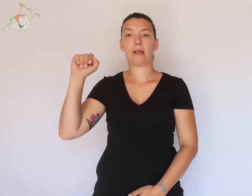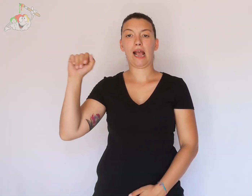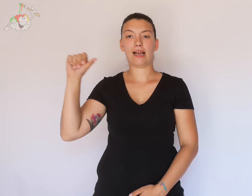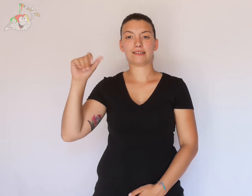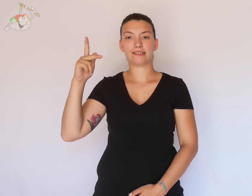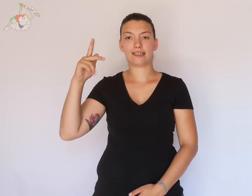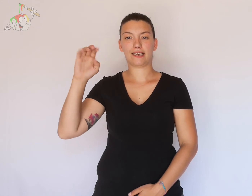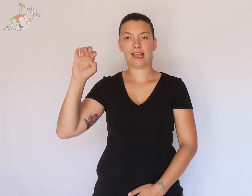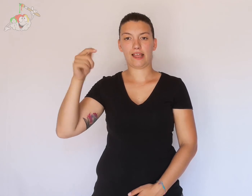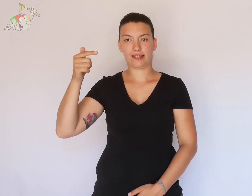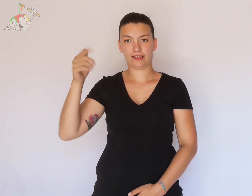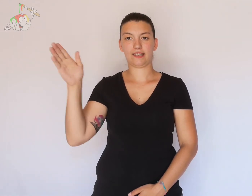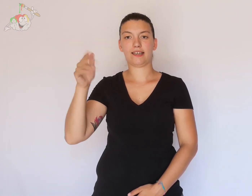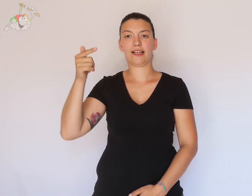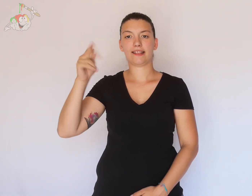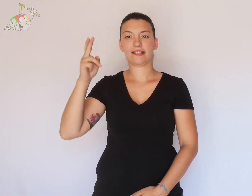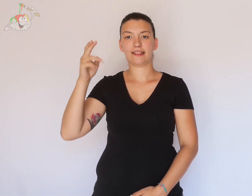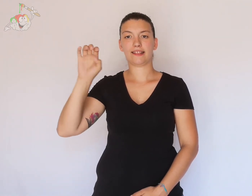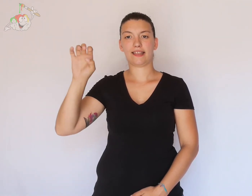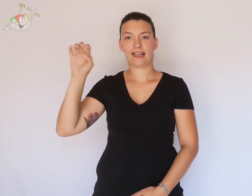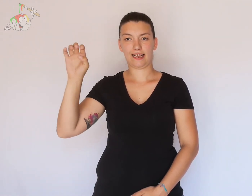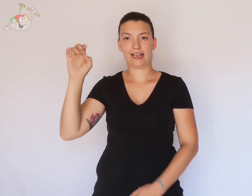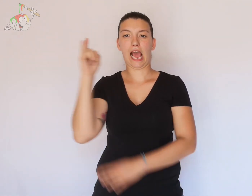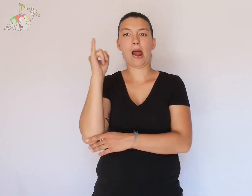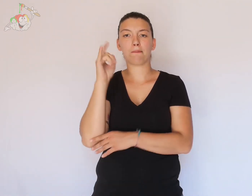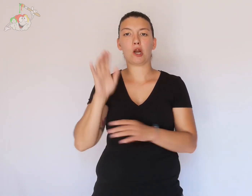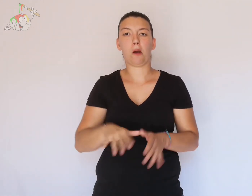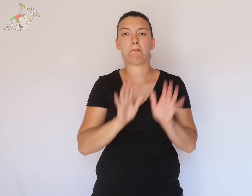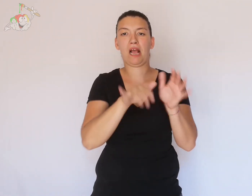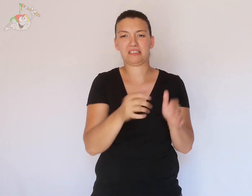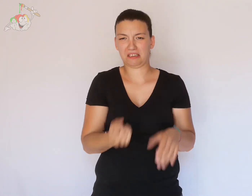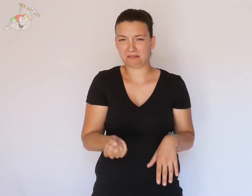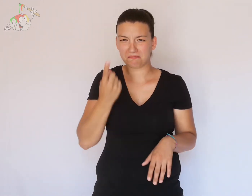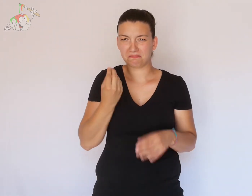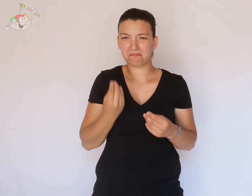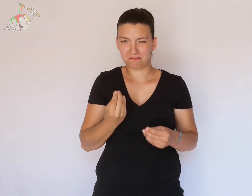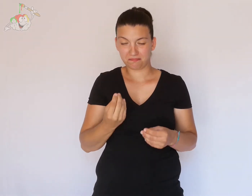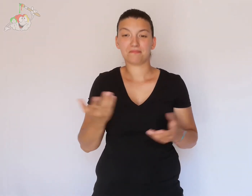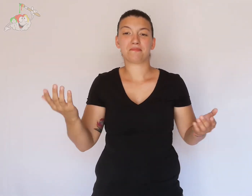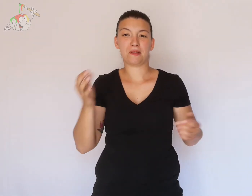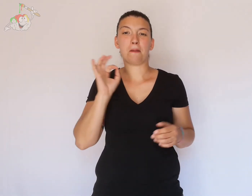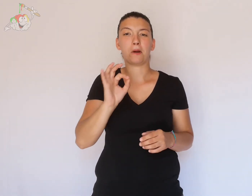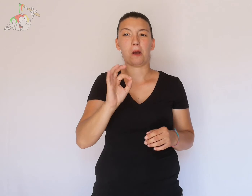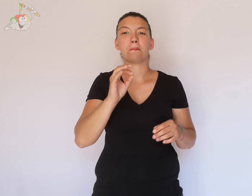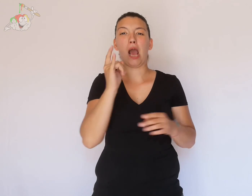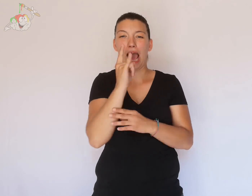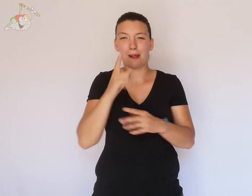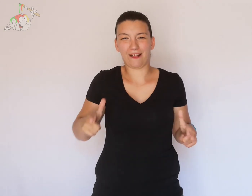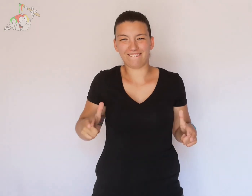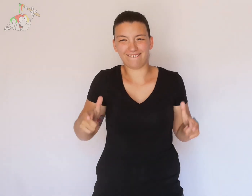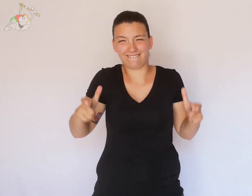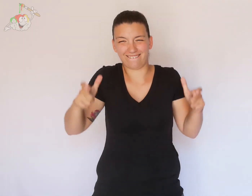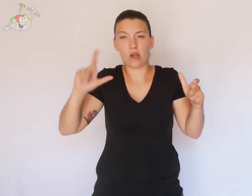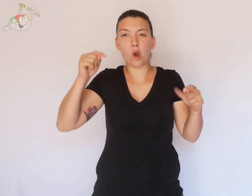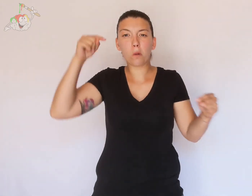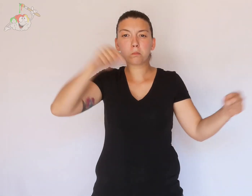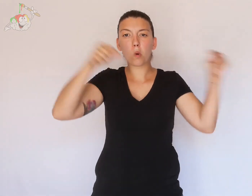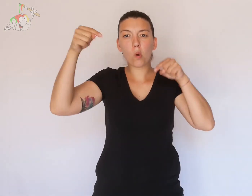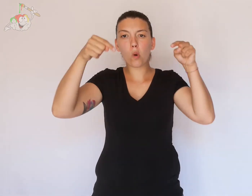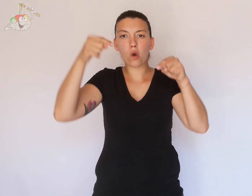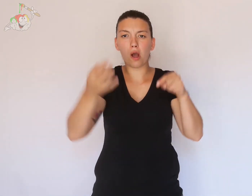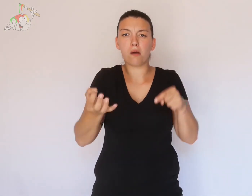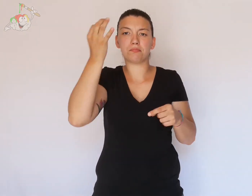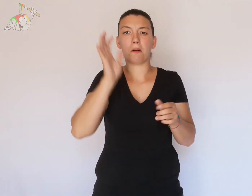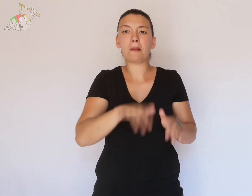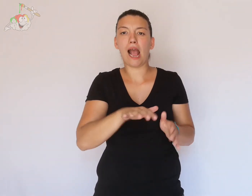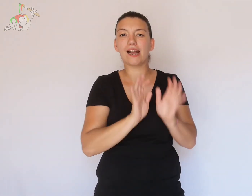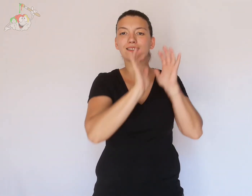Basket tree, what is the basket tree? It's a tree with holes that look like a basketball hoop